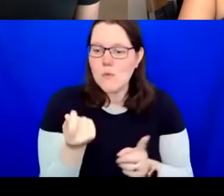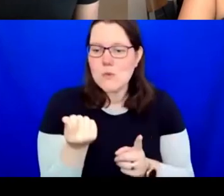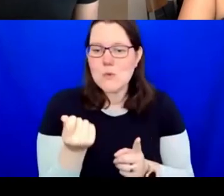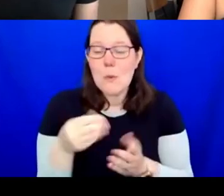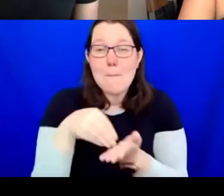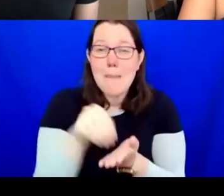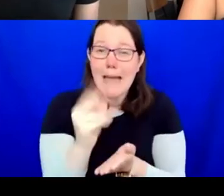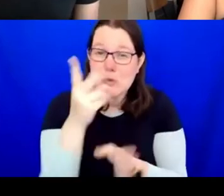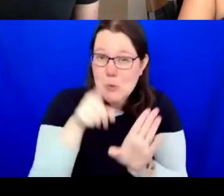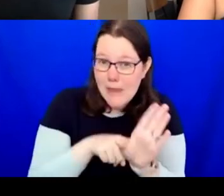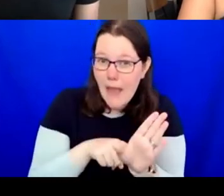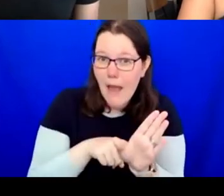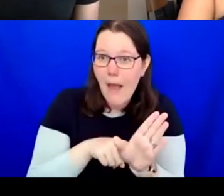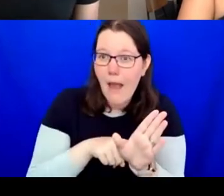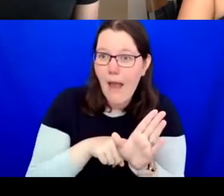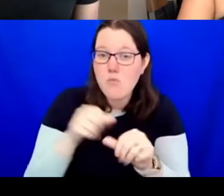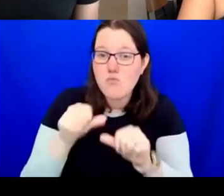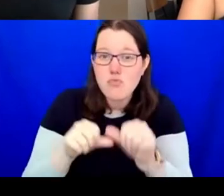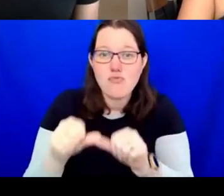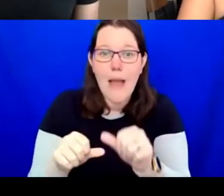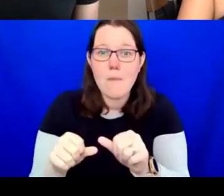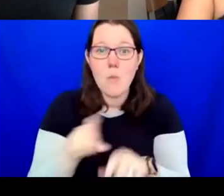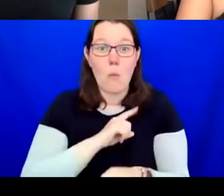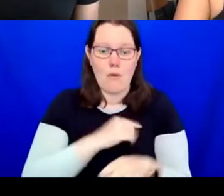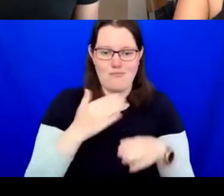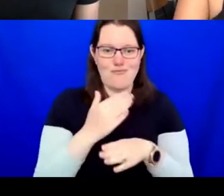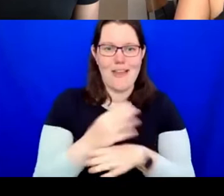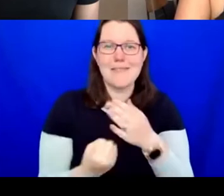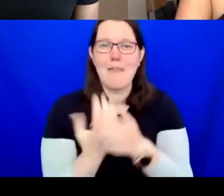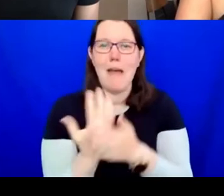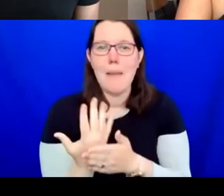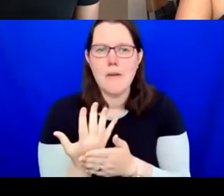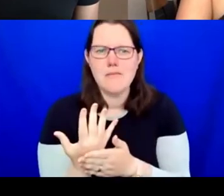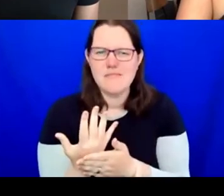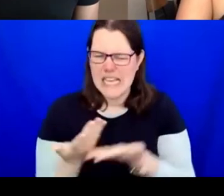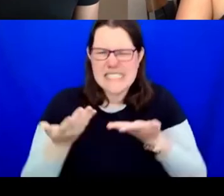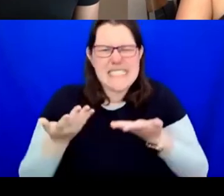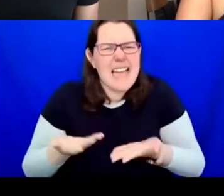development. We are doing it now because we want to give the opportunity to somebody who needs it